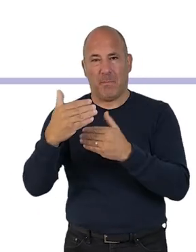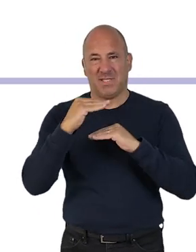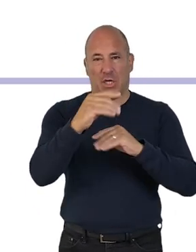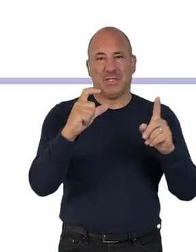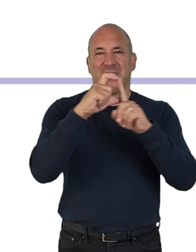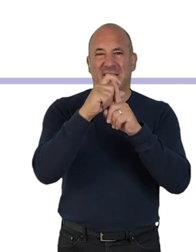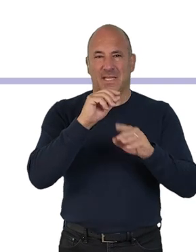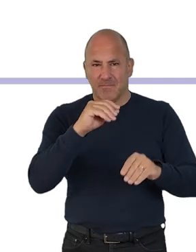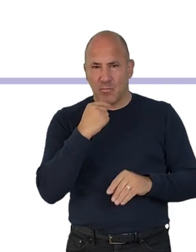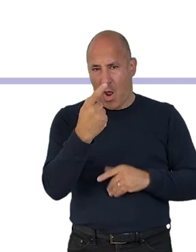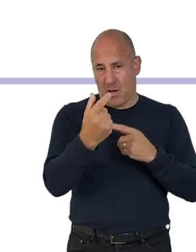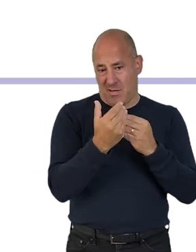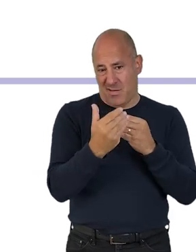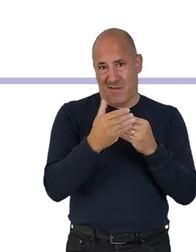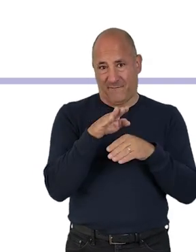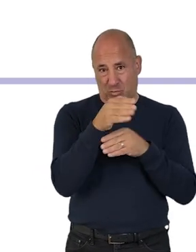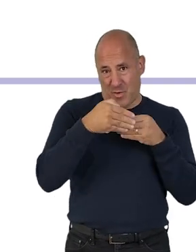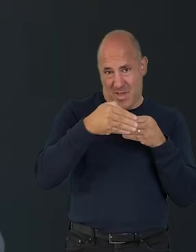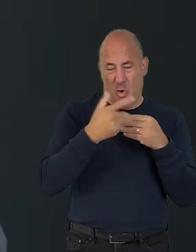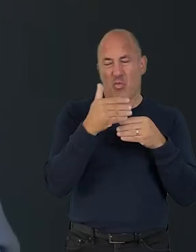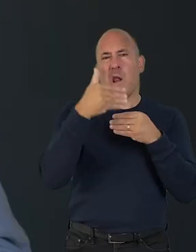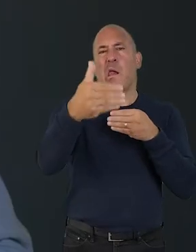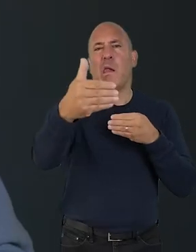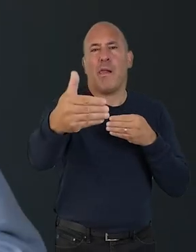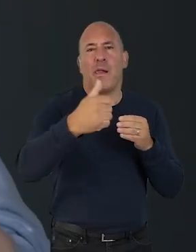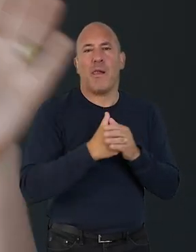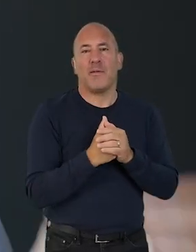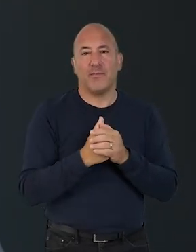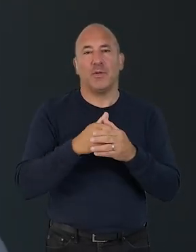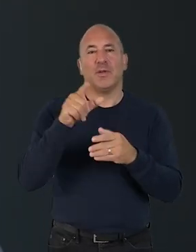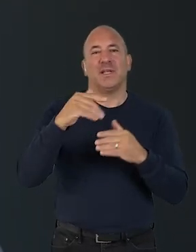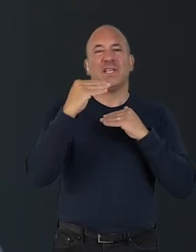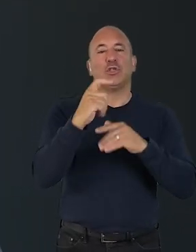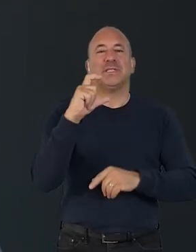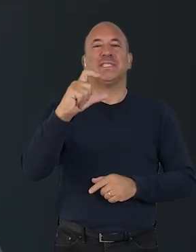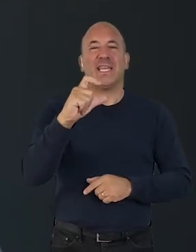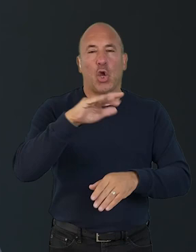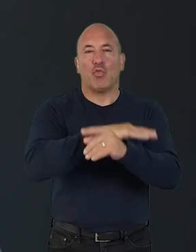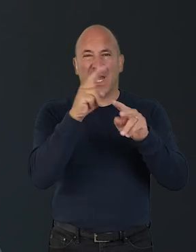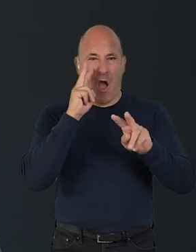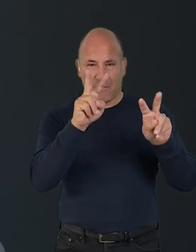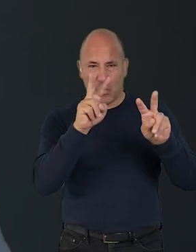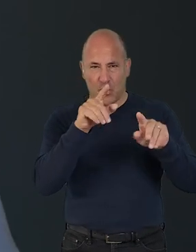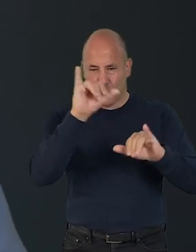one nearer in the future, and one further down the line. Take a look at all of those green actions in section c: